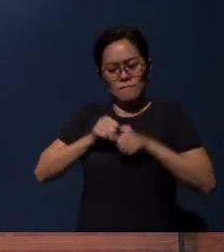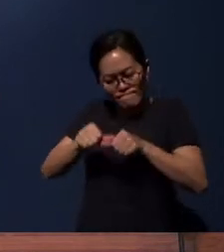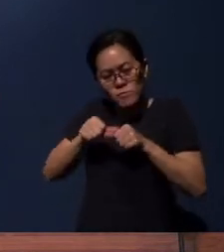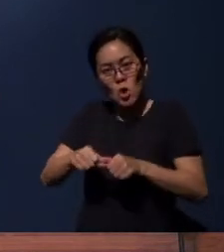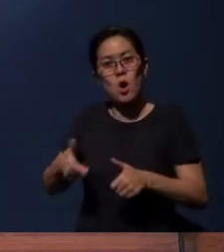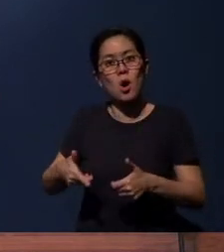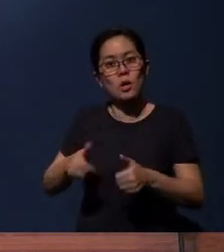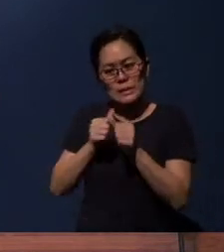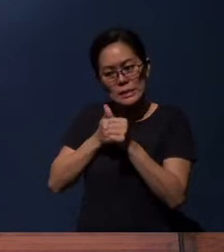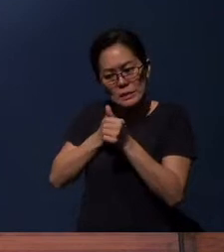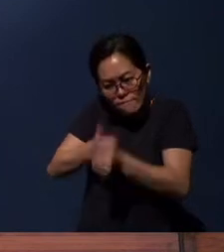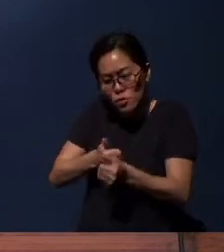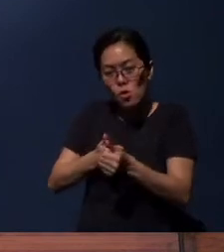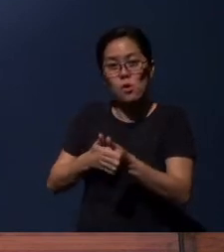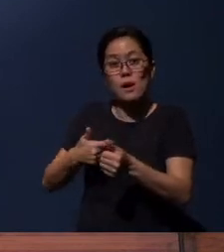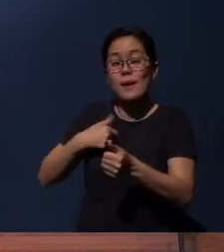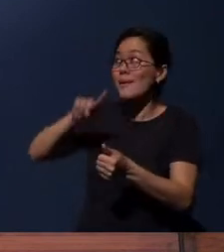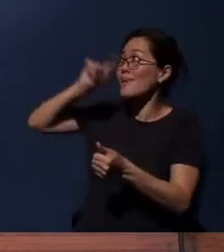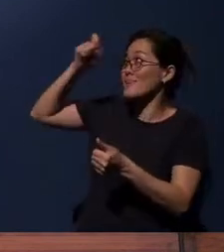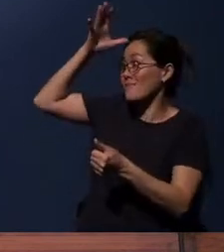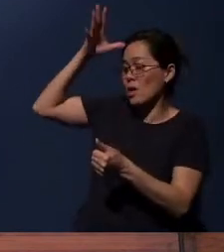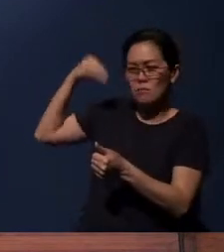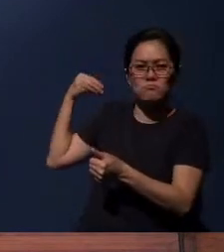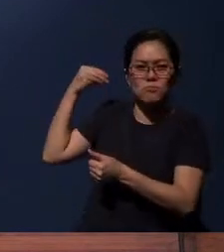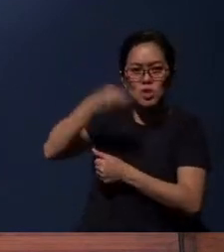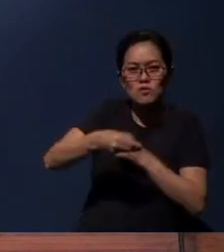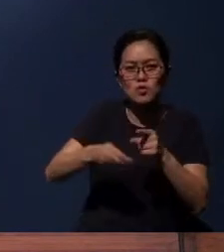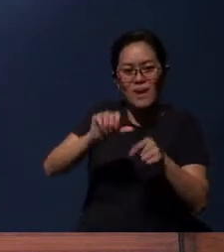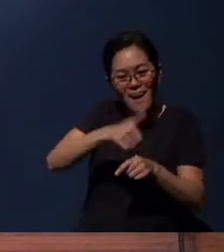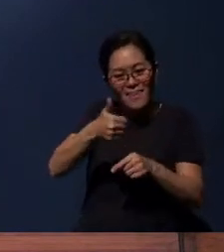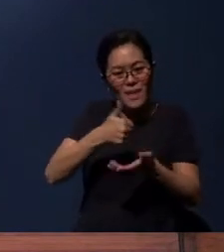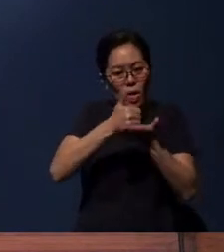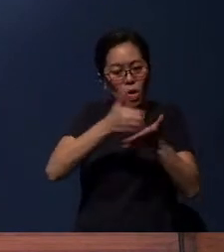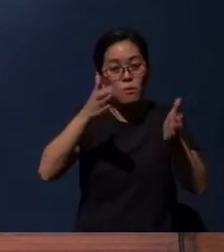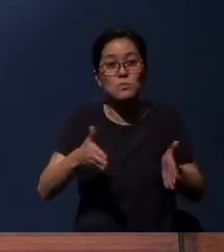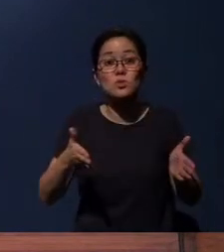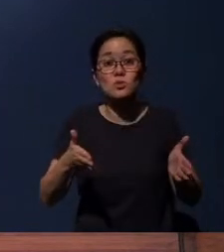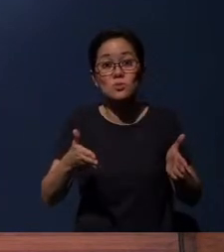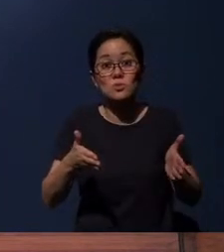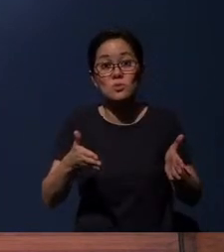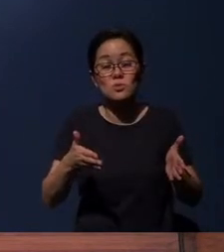And I will ask the Father and He will give you another helper,